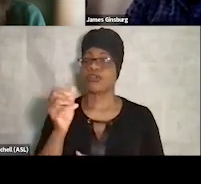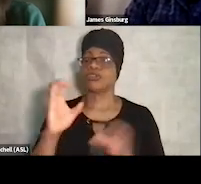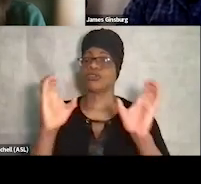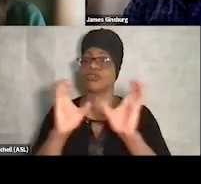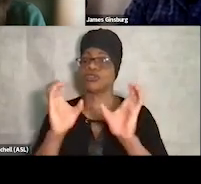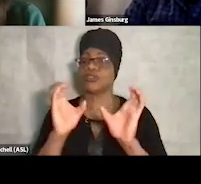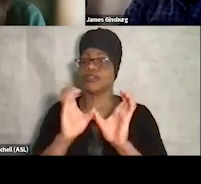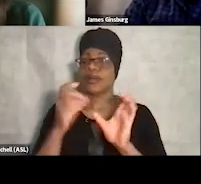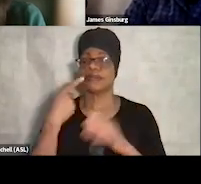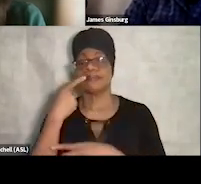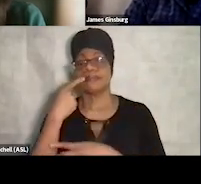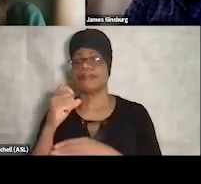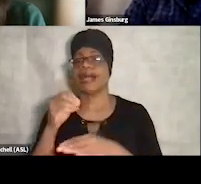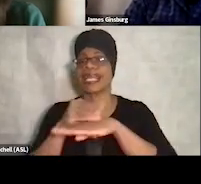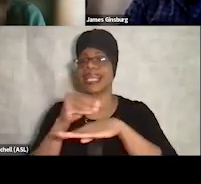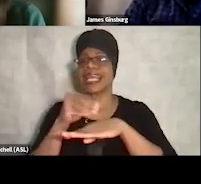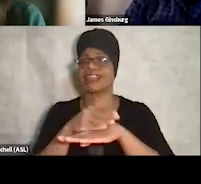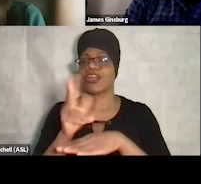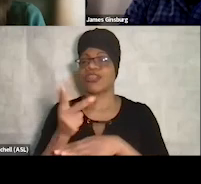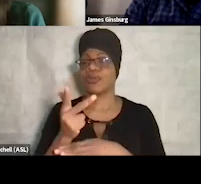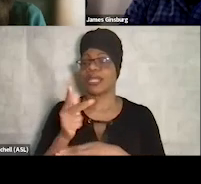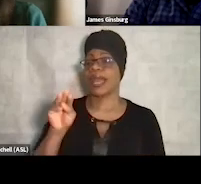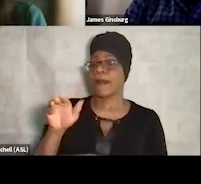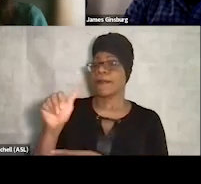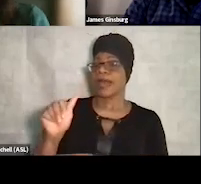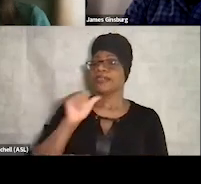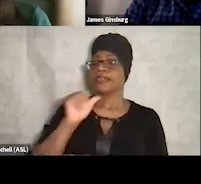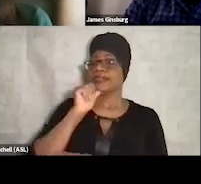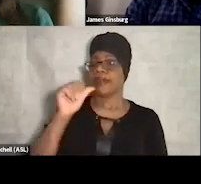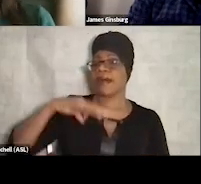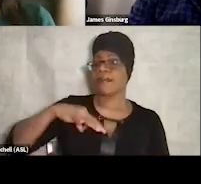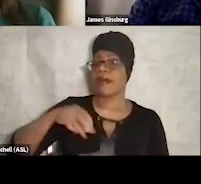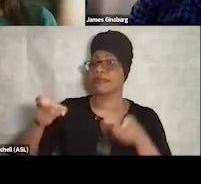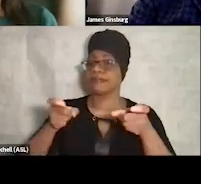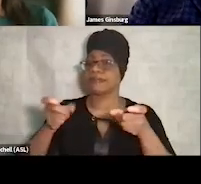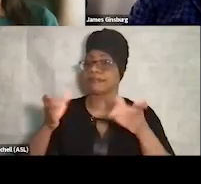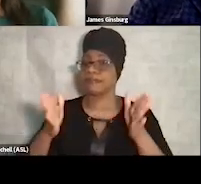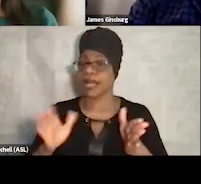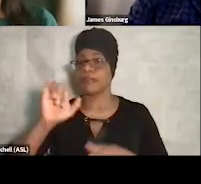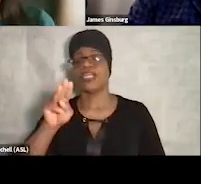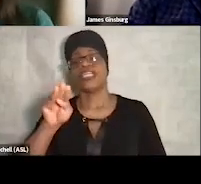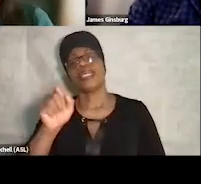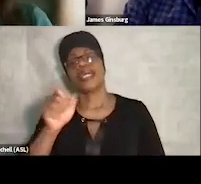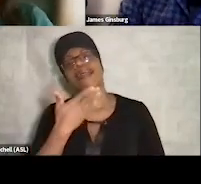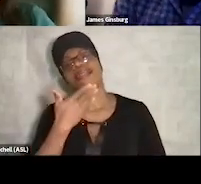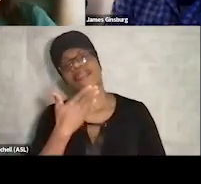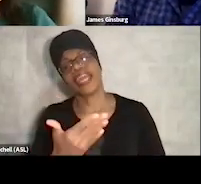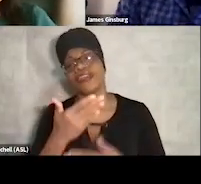and holds a master's degree in nonprofit management. James, thank you so much for being here today, and I'll turn it over to you now.